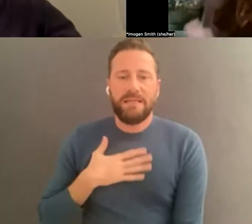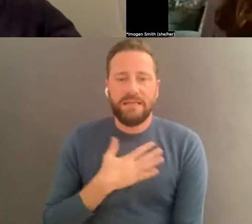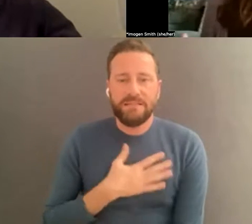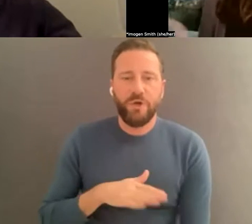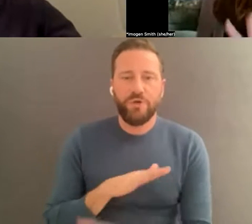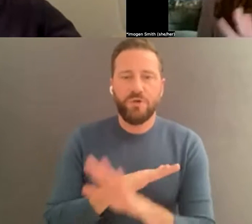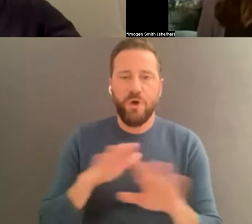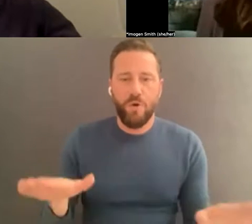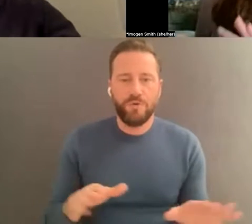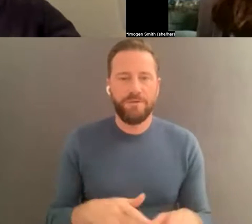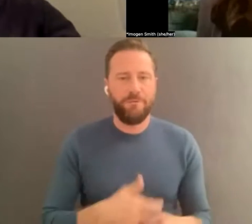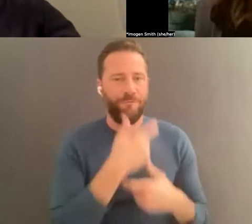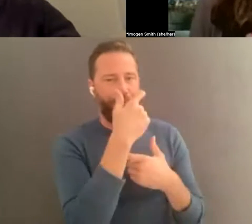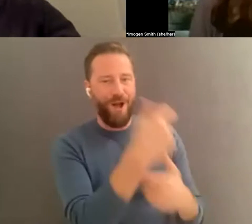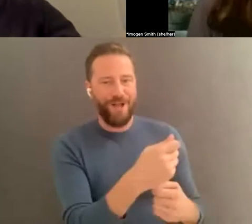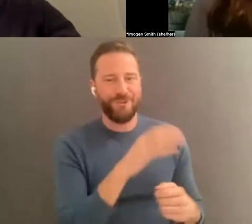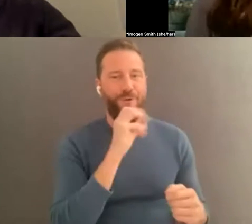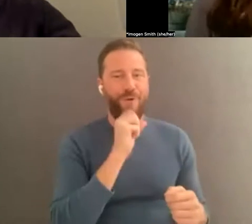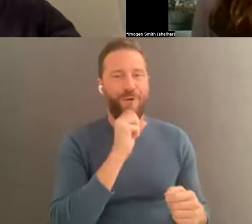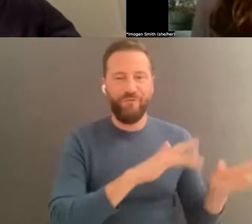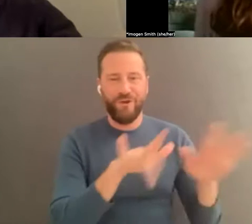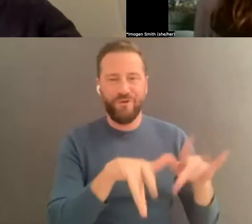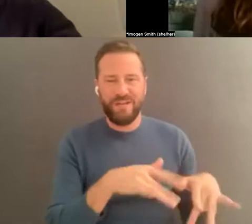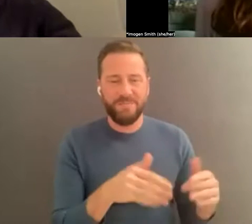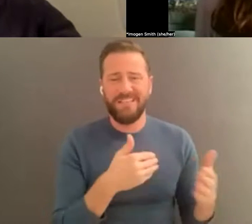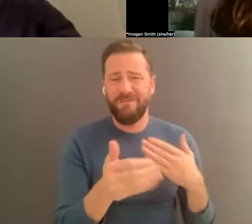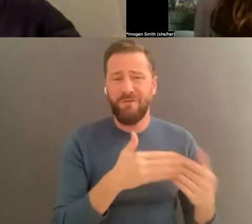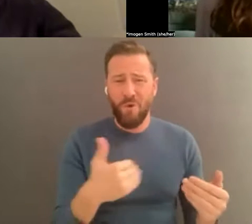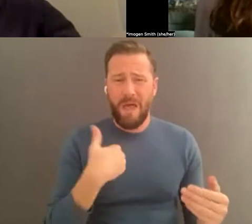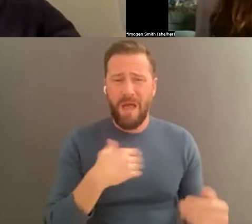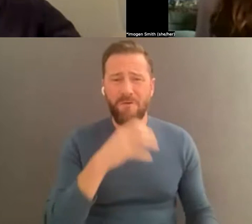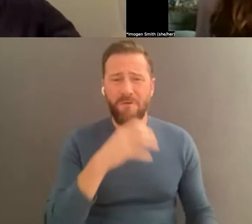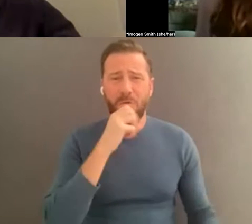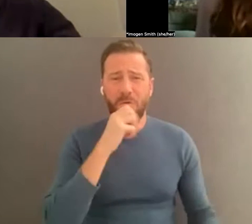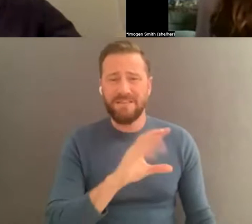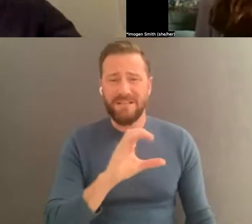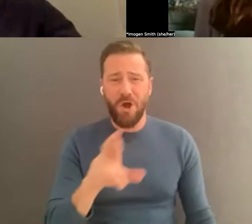VCR lying around. I know it can be tempting , since sometimes you may not have full